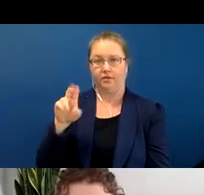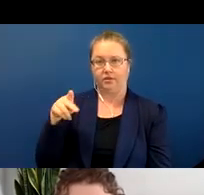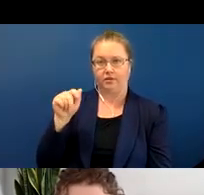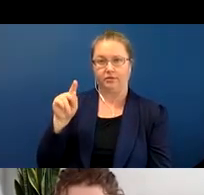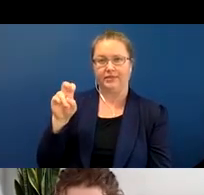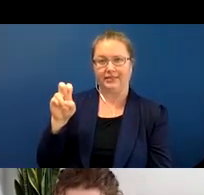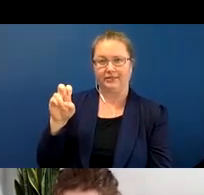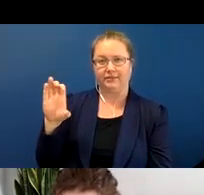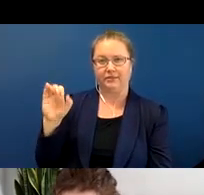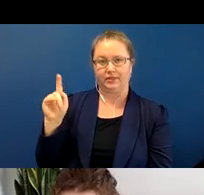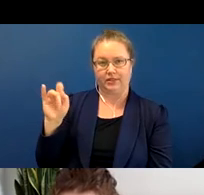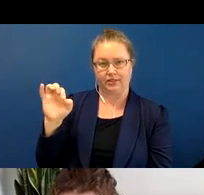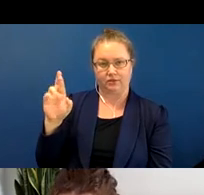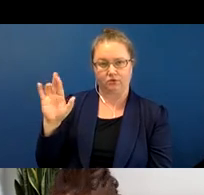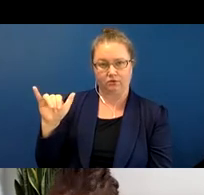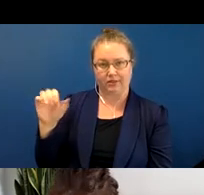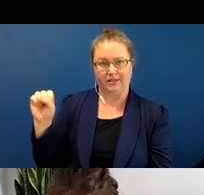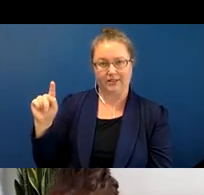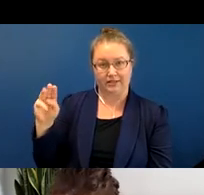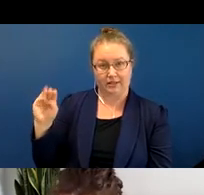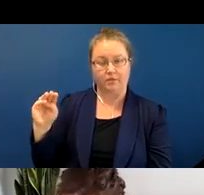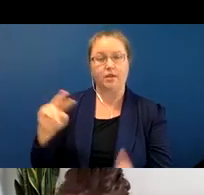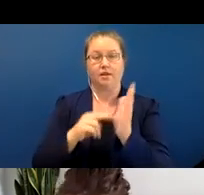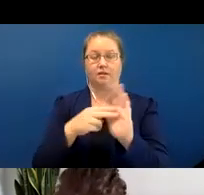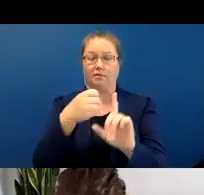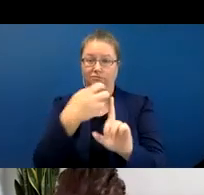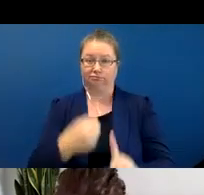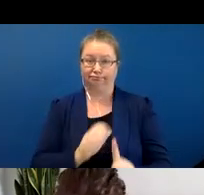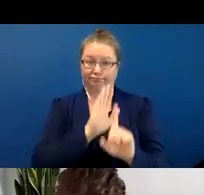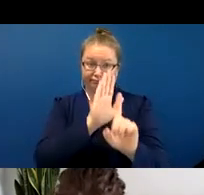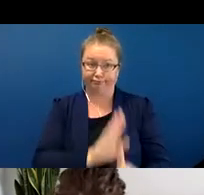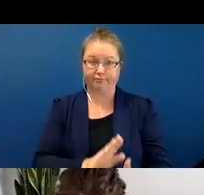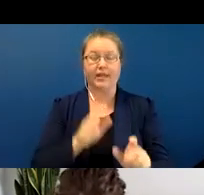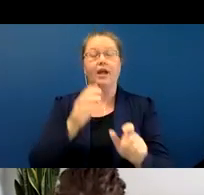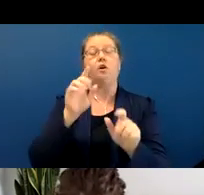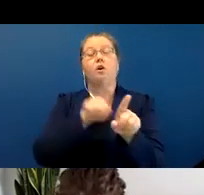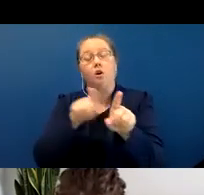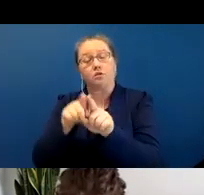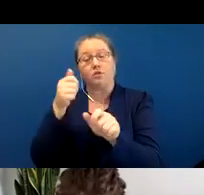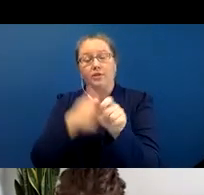properties. So not only that, but each stem is mutually exclusive to a property or properties.